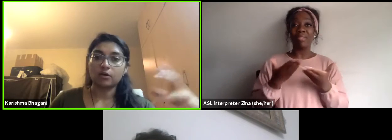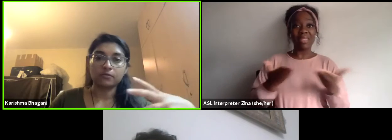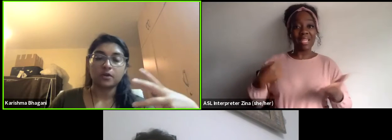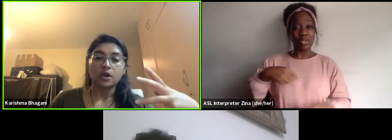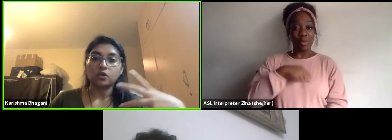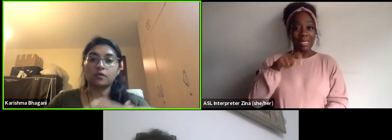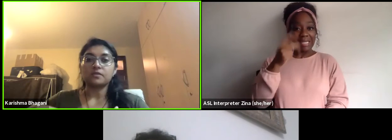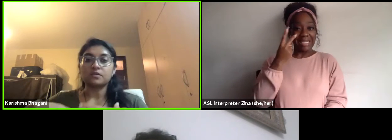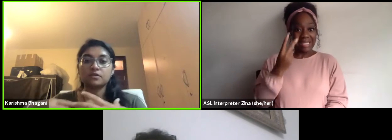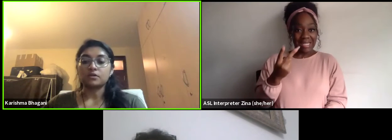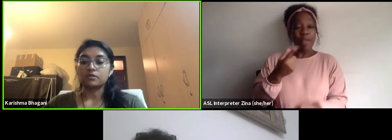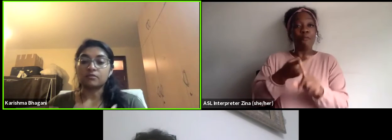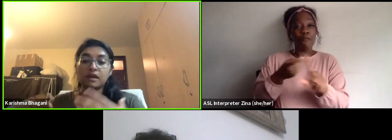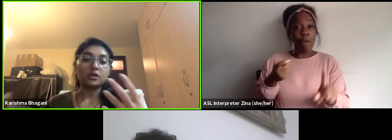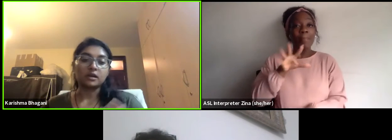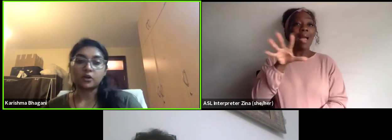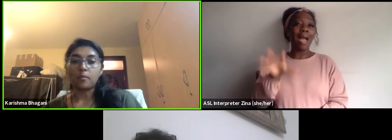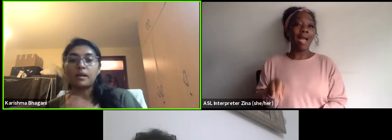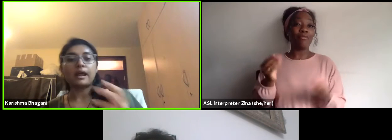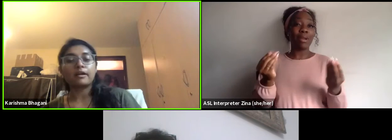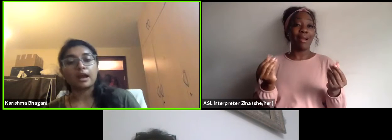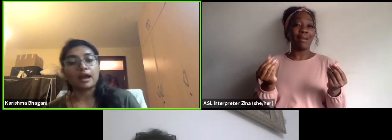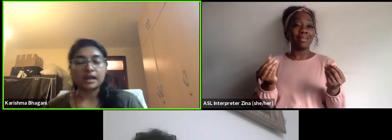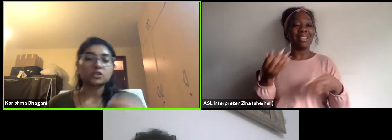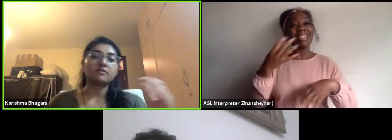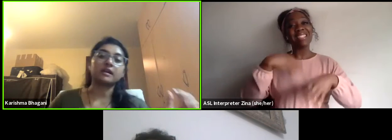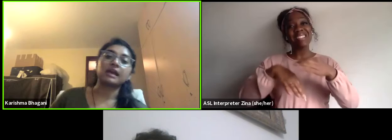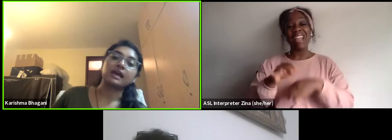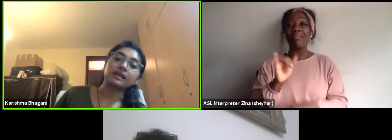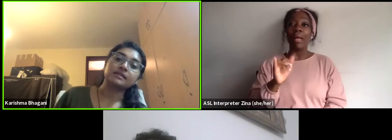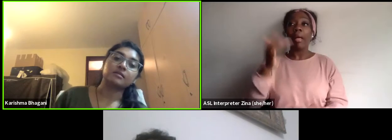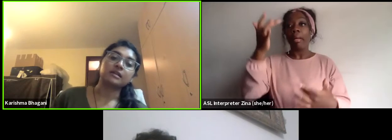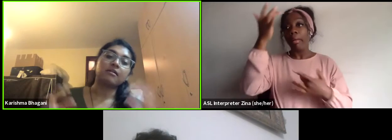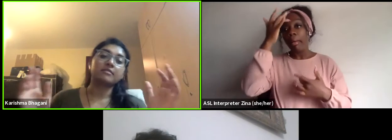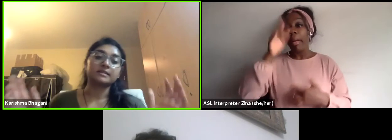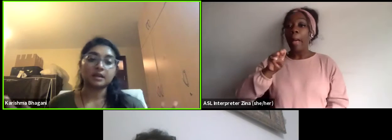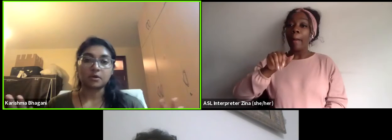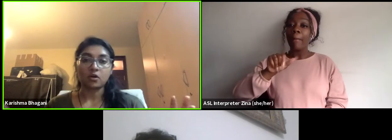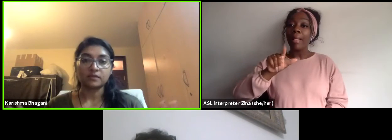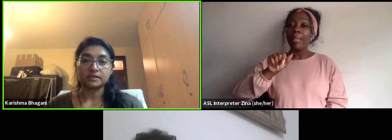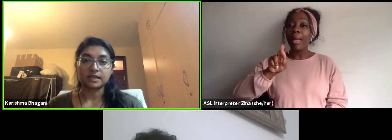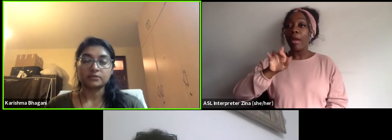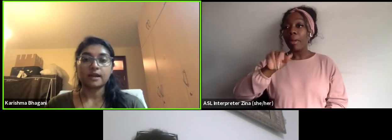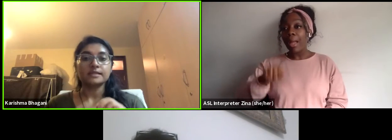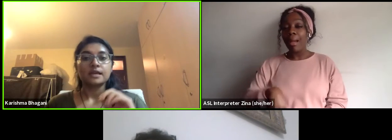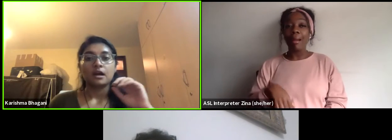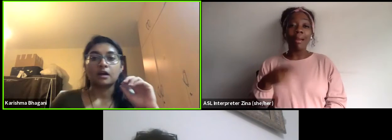of the regular, malaria, HIV and AIDS and terrorism and all of these things, right?